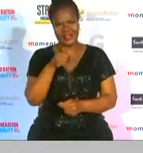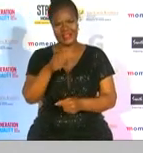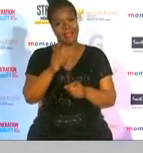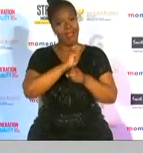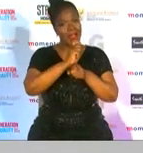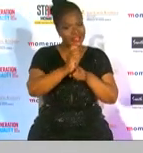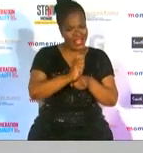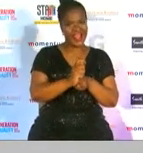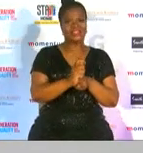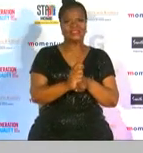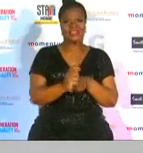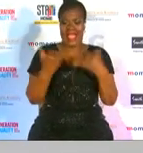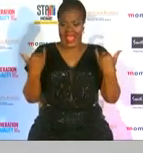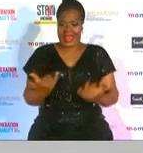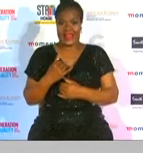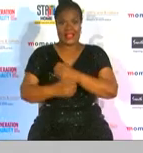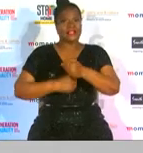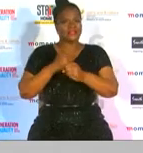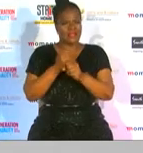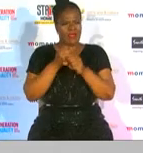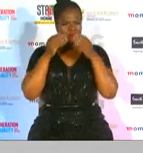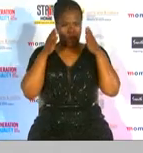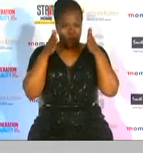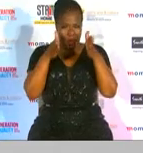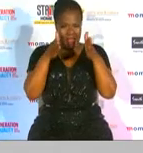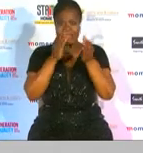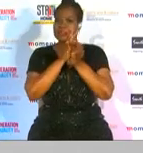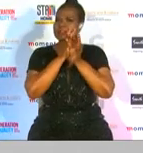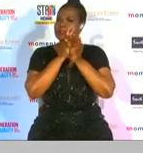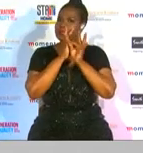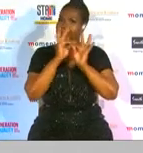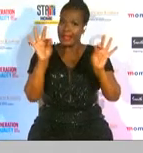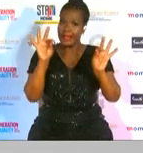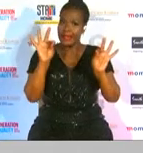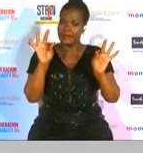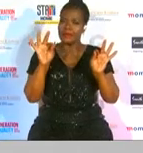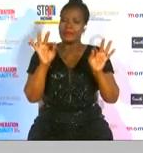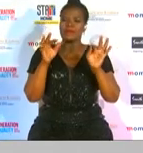this year the focus is very clear it is on the youth and honoring the next